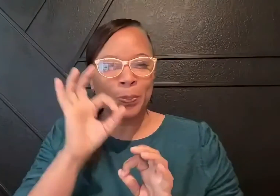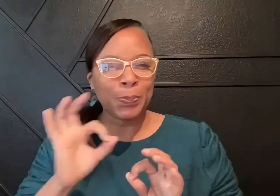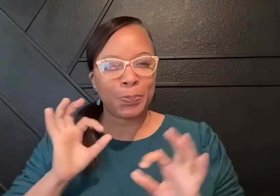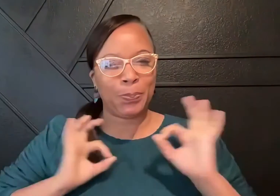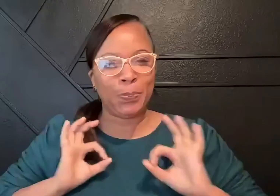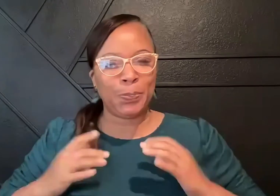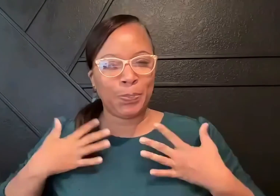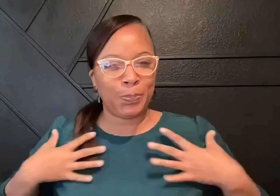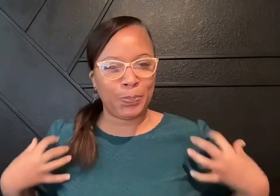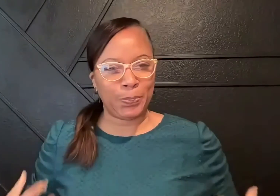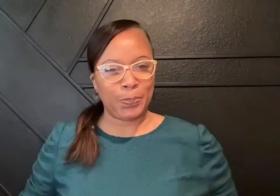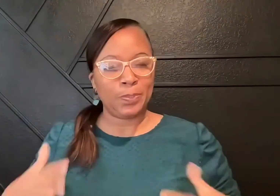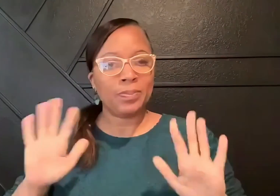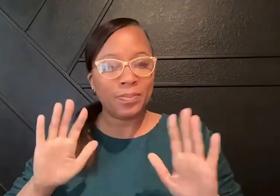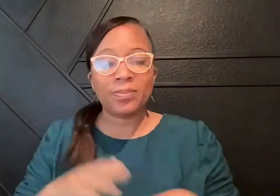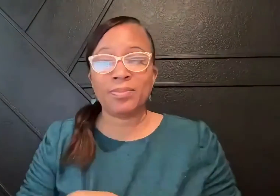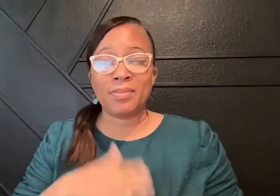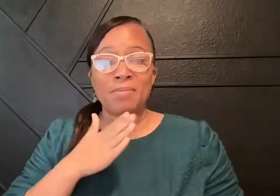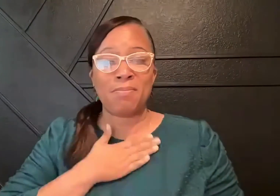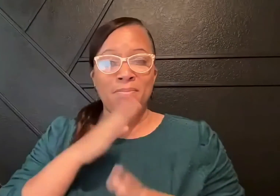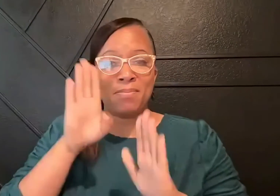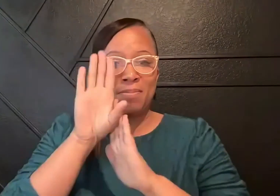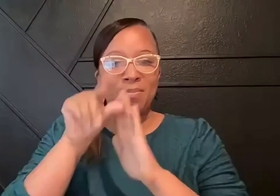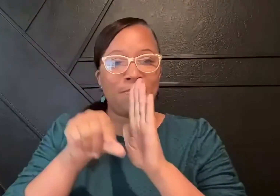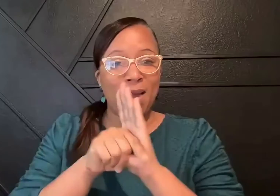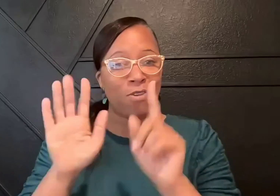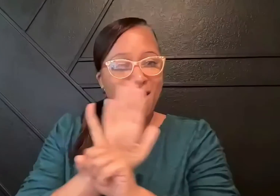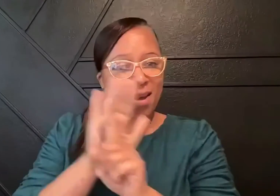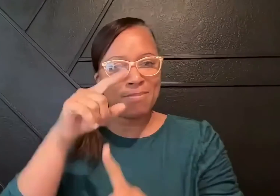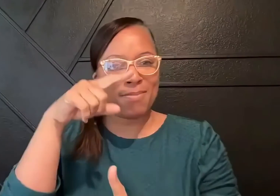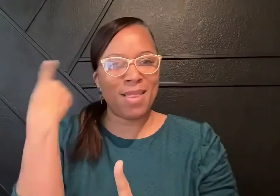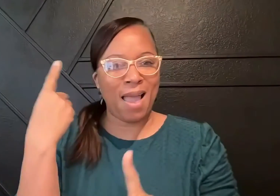My shirt is teal with sparkles/dots on them.